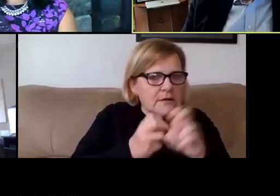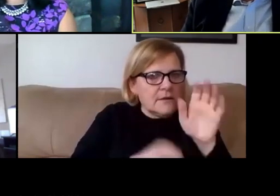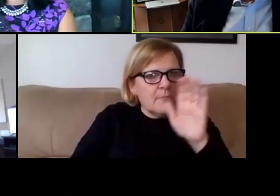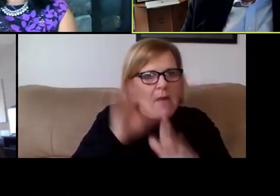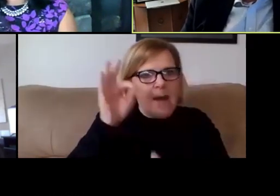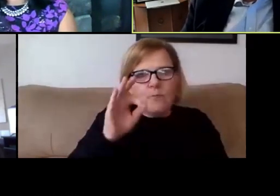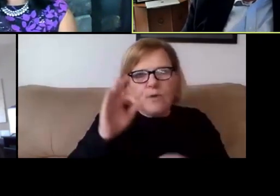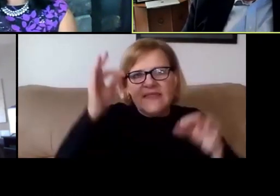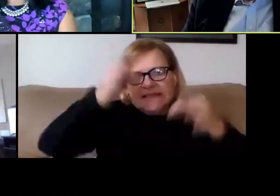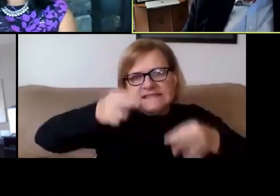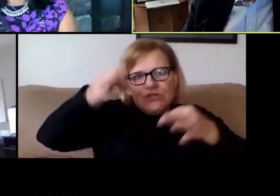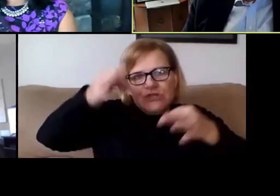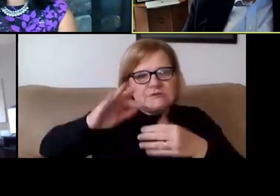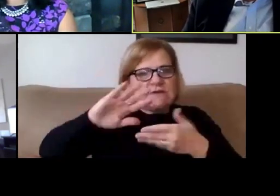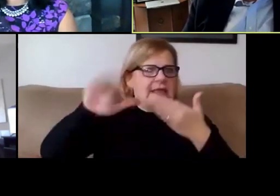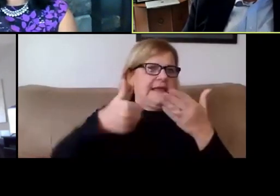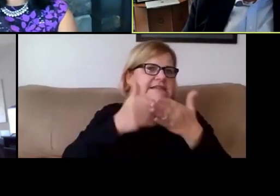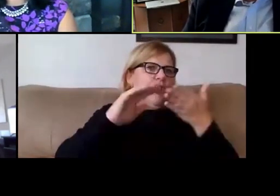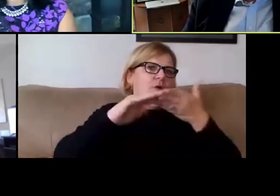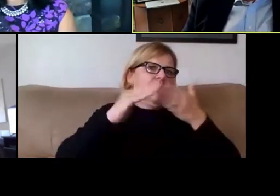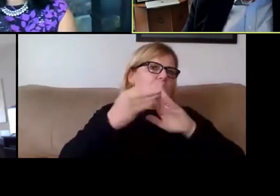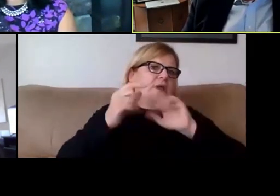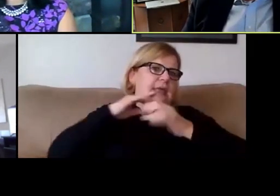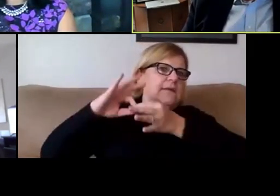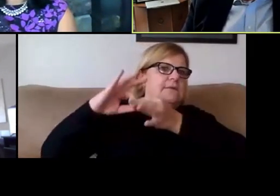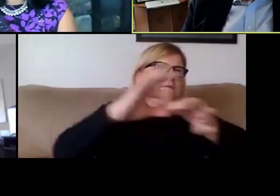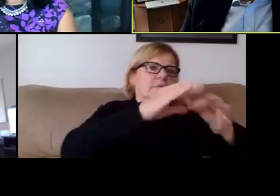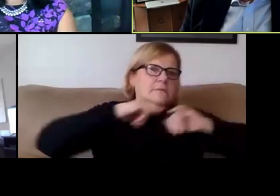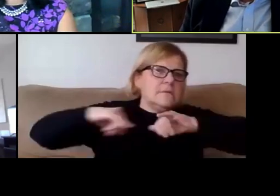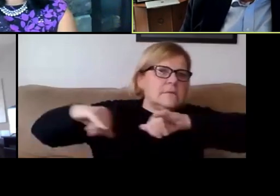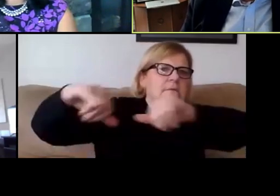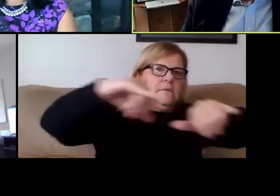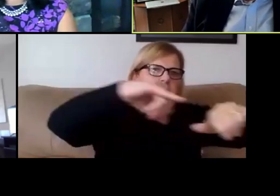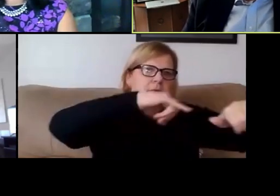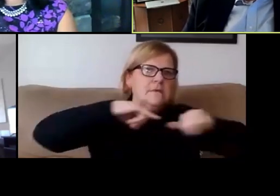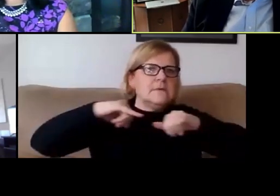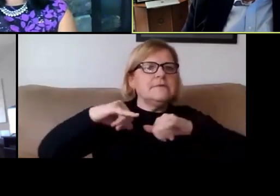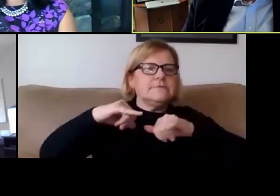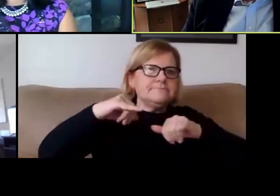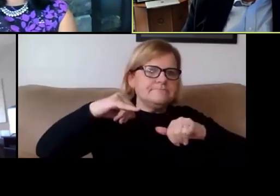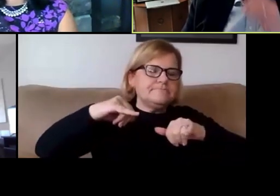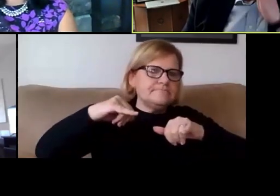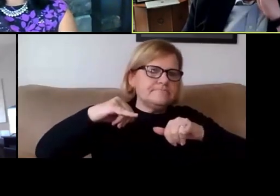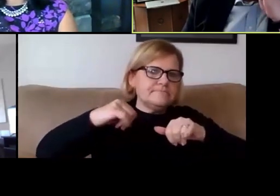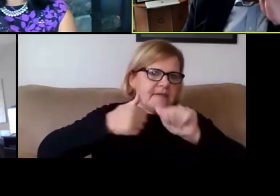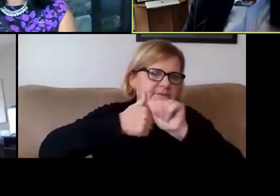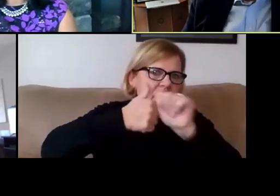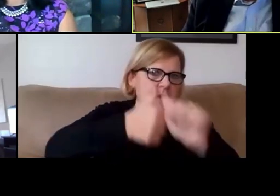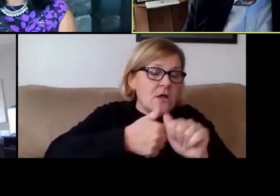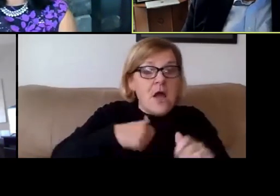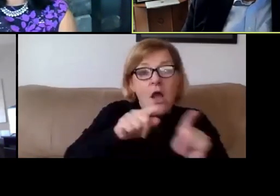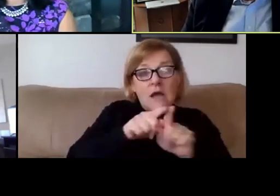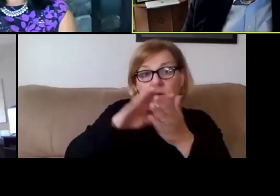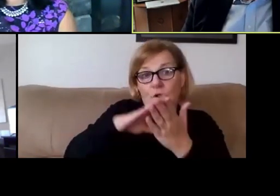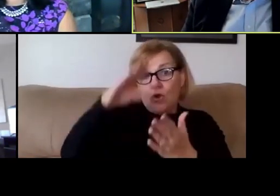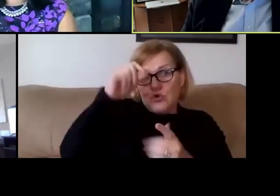that an entire community can uniformly gather around. I've also learned you have to approach